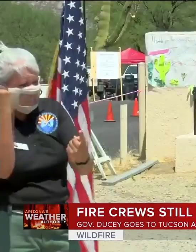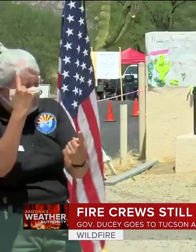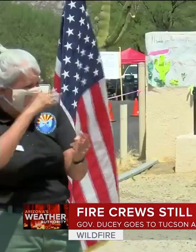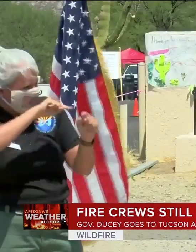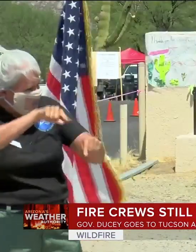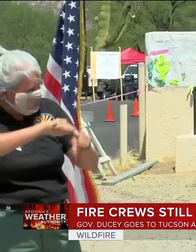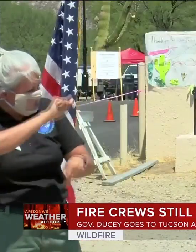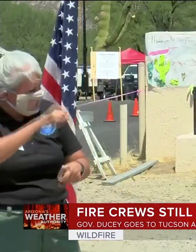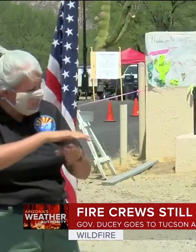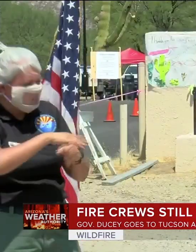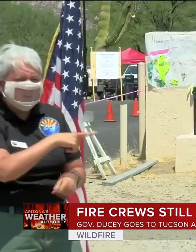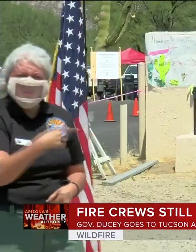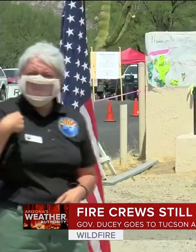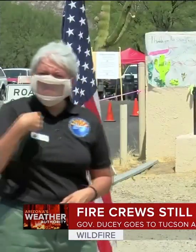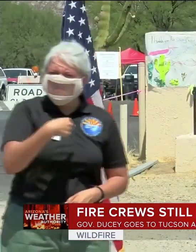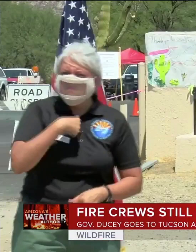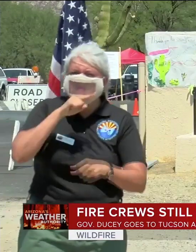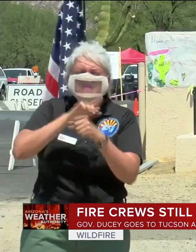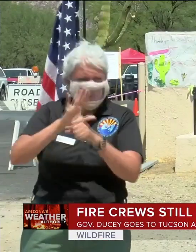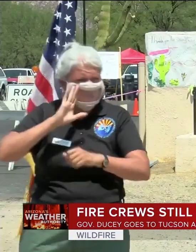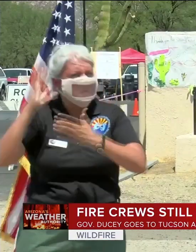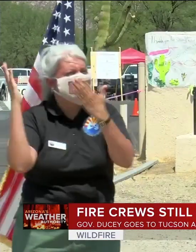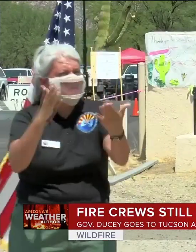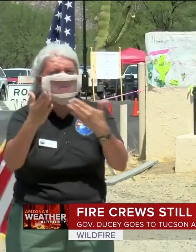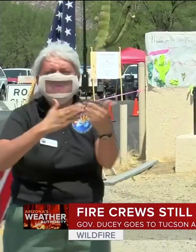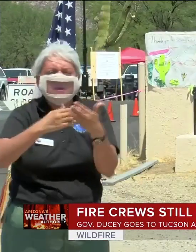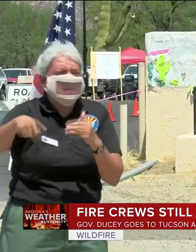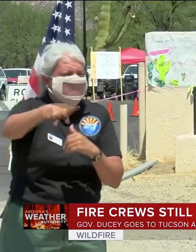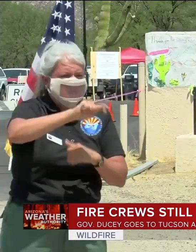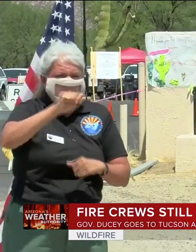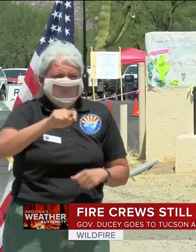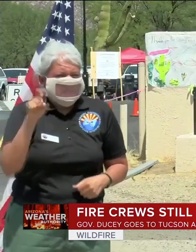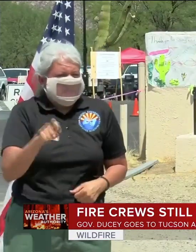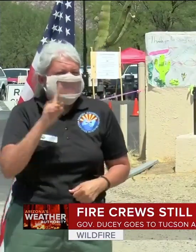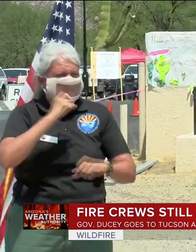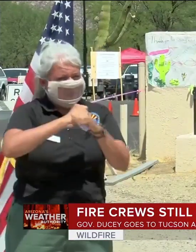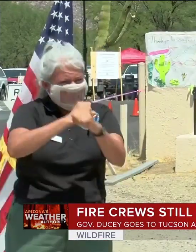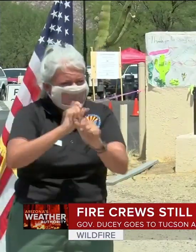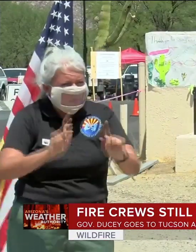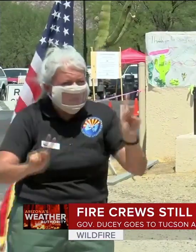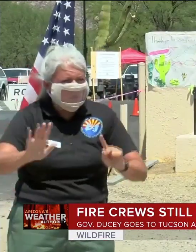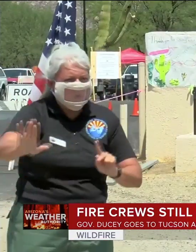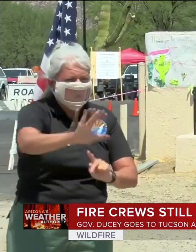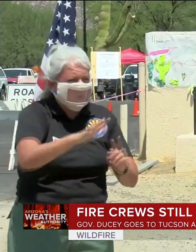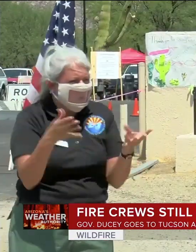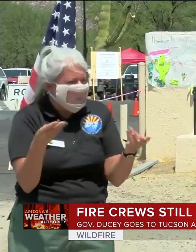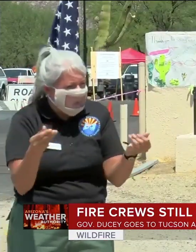WE'LL BRING WHATEVER RESOURCES WE NEED TO PROTECT THE PEOPLE AND THE PROPERTY HERE.